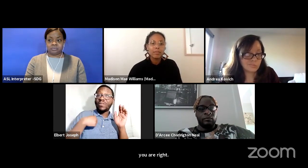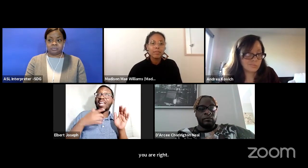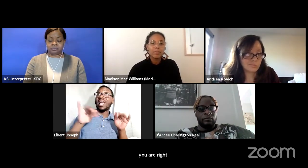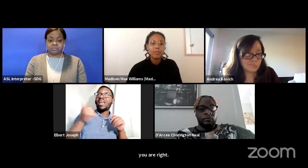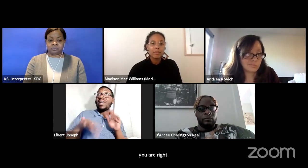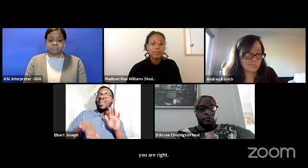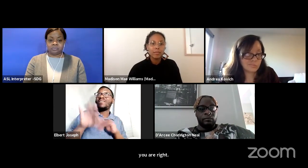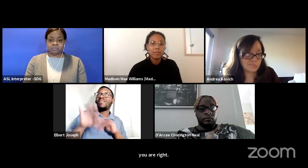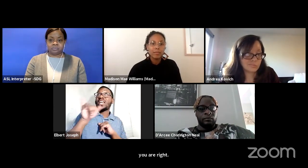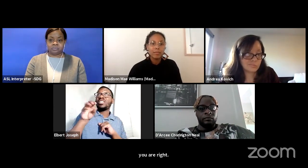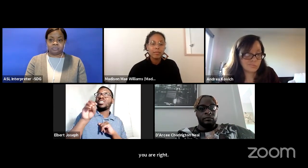Now for me,